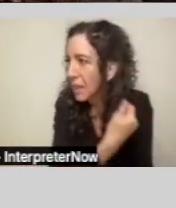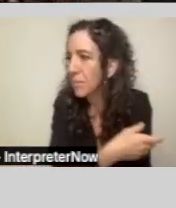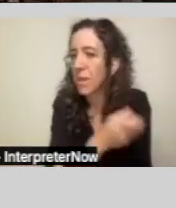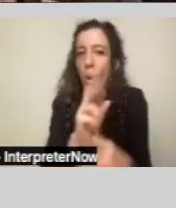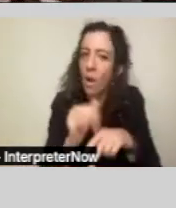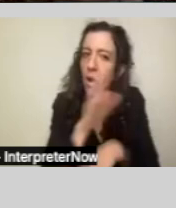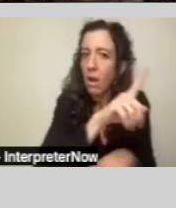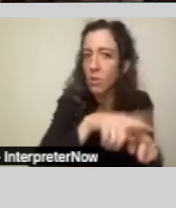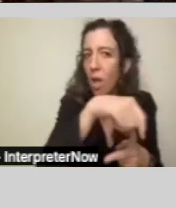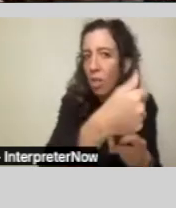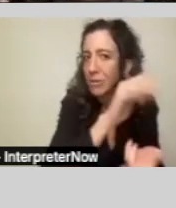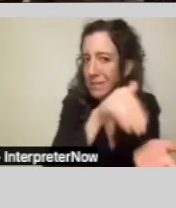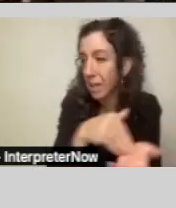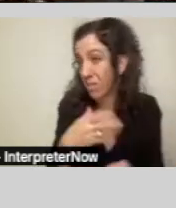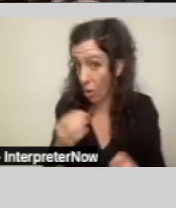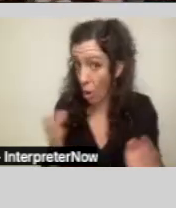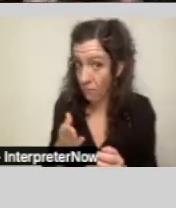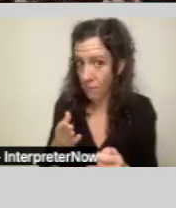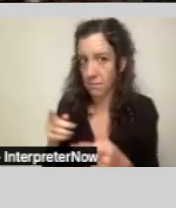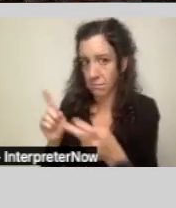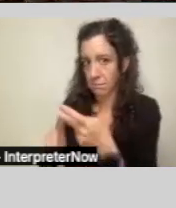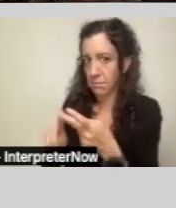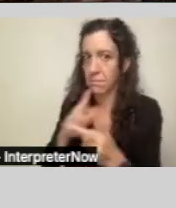children away to institutions. So they lobbied for change.